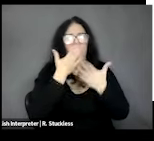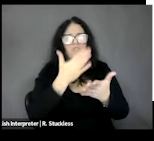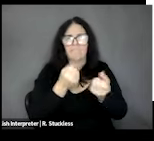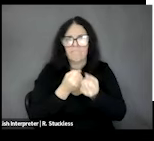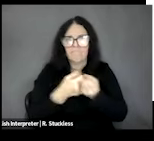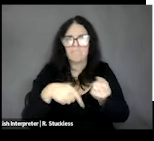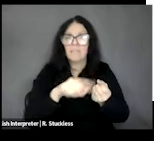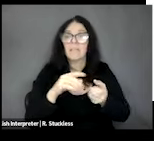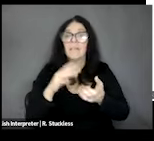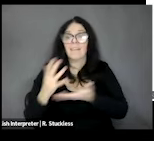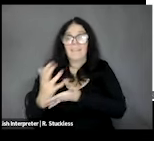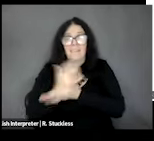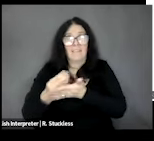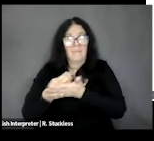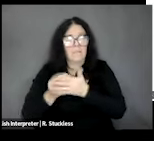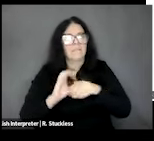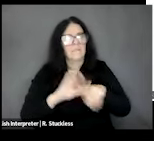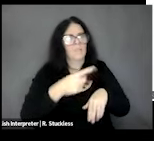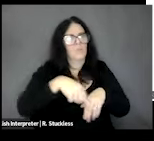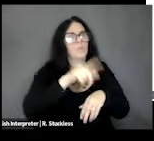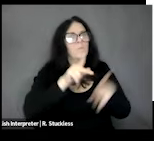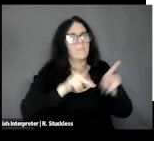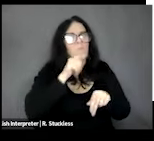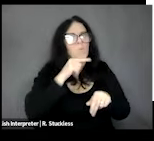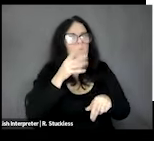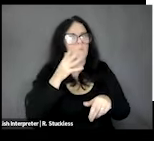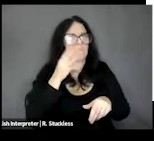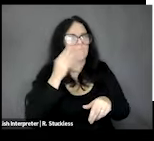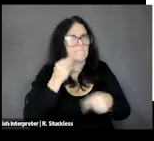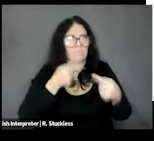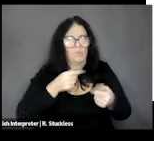insecure people. I've been involved in the past with an organization here in Los Angeles where I'm